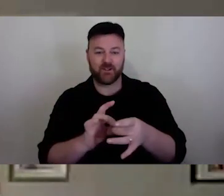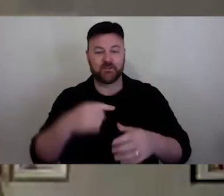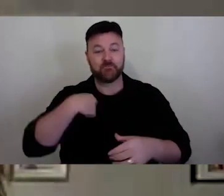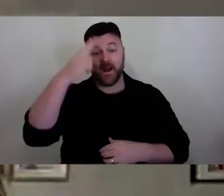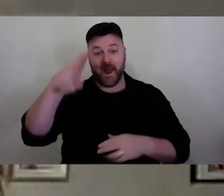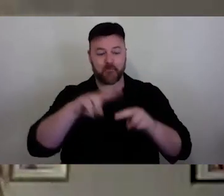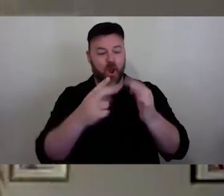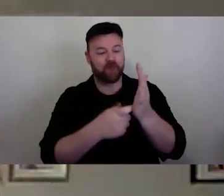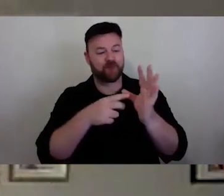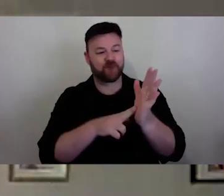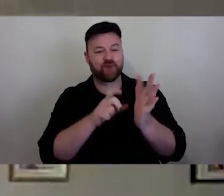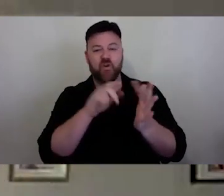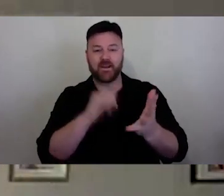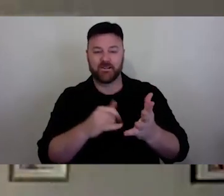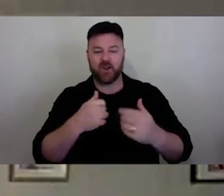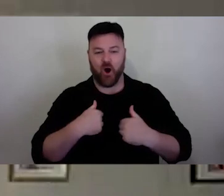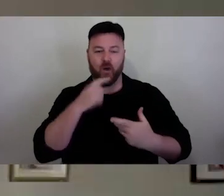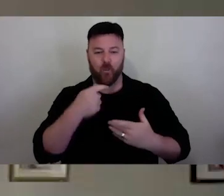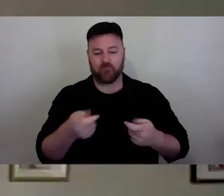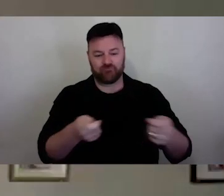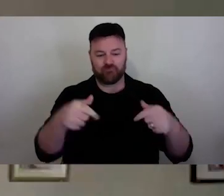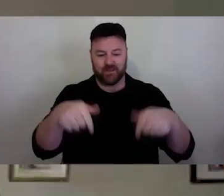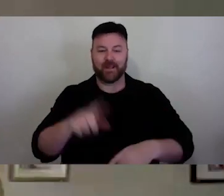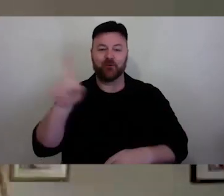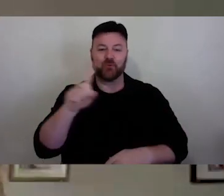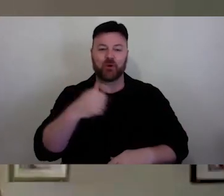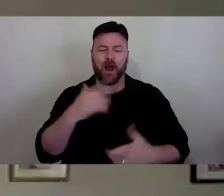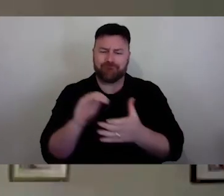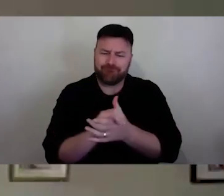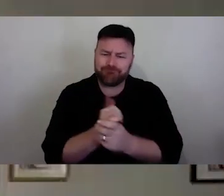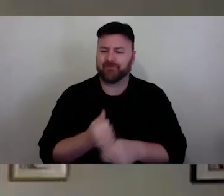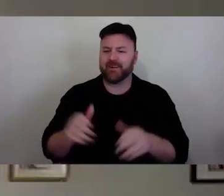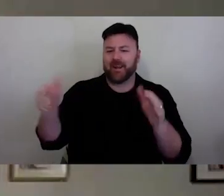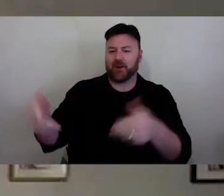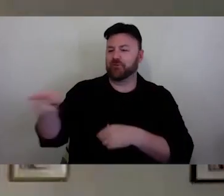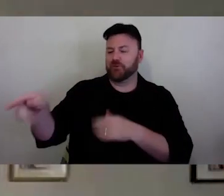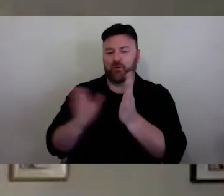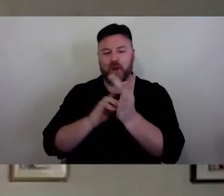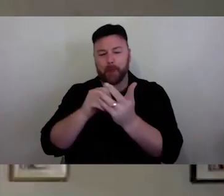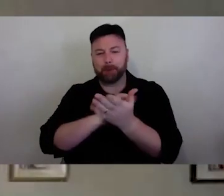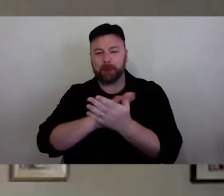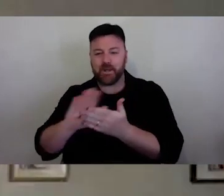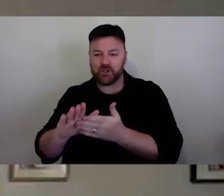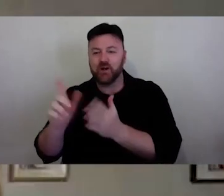and it is with great pleasure that I introduce you to Mish Grigor and Lara Thoms who make up two of the three